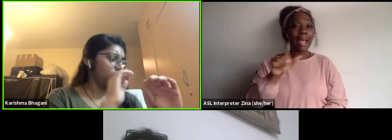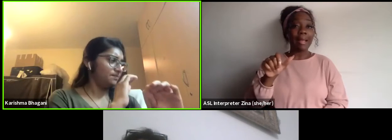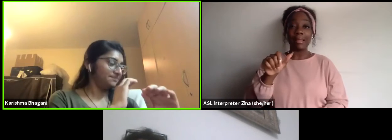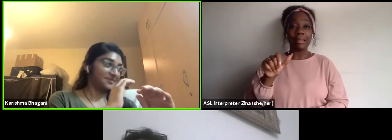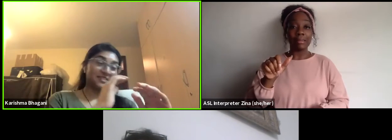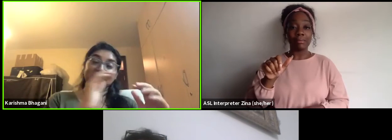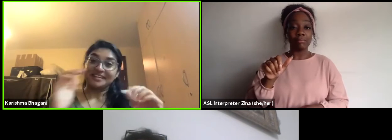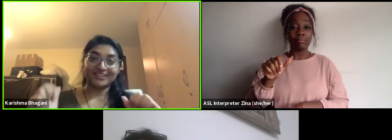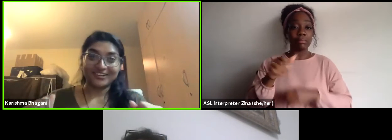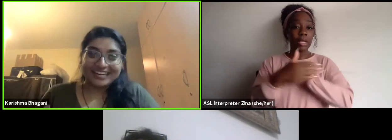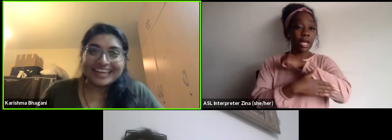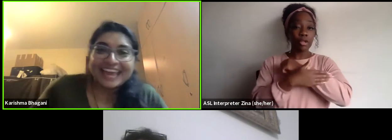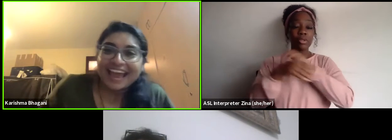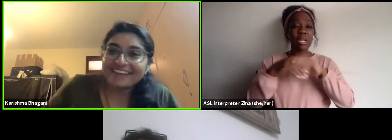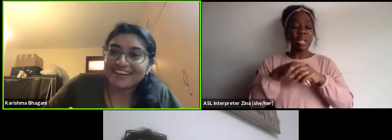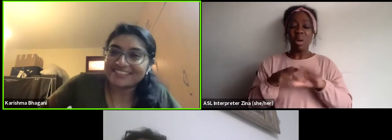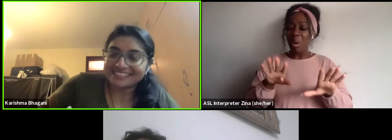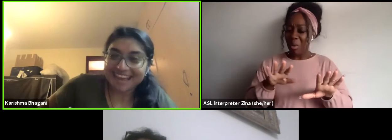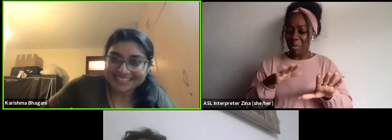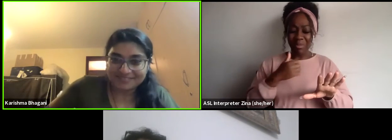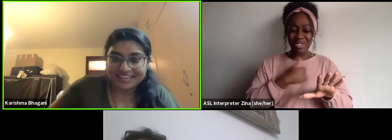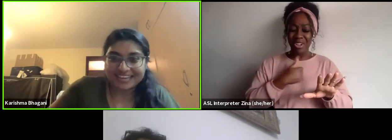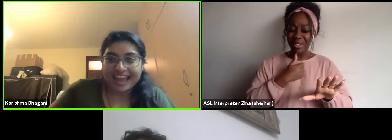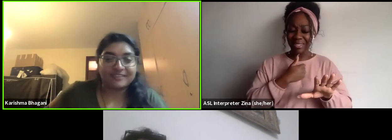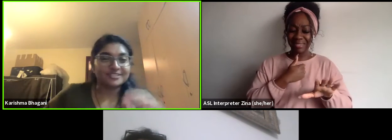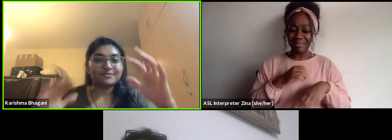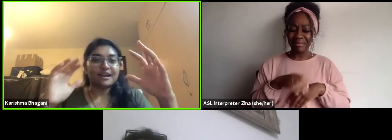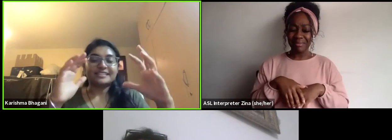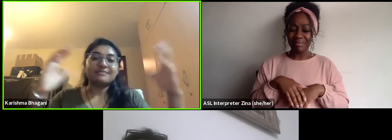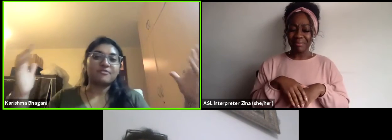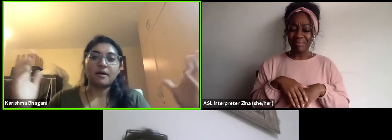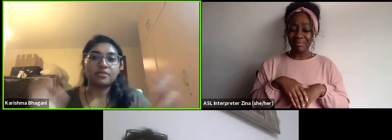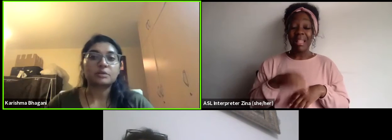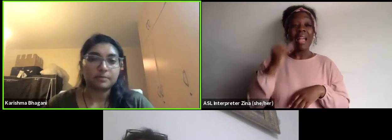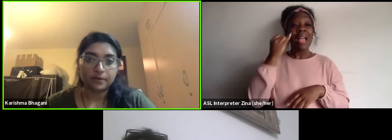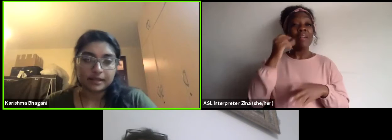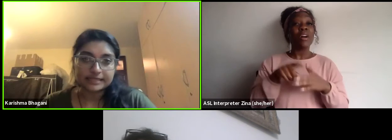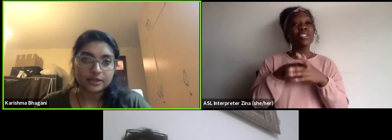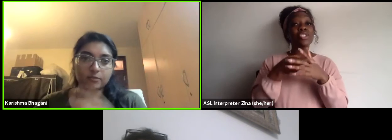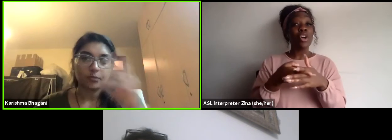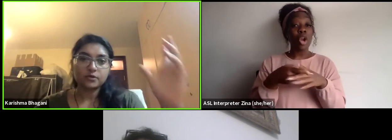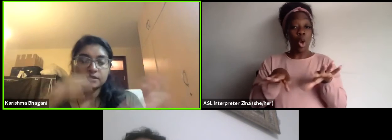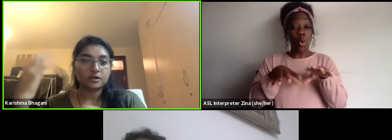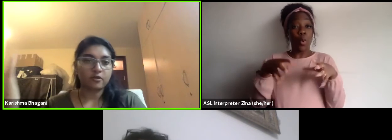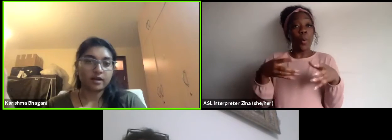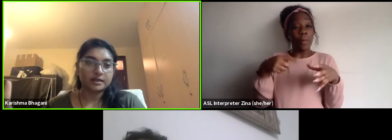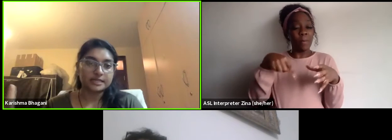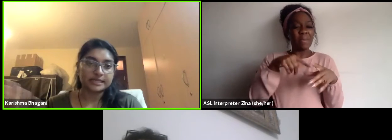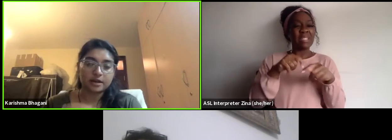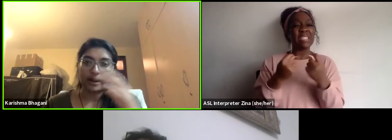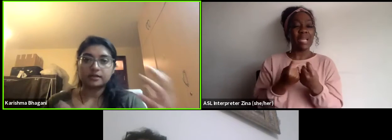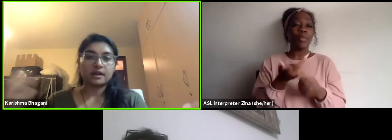Oop, sorry if I were to start something and it was a team of about three people let's say you have producer and you have an artistic director